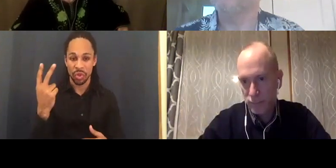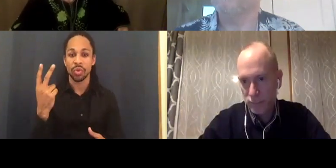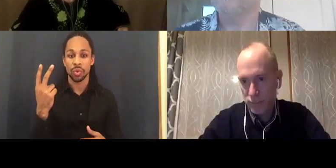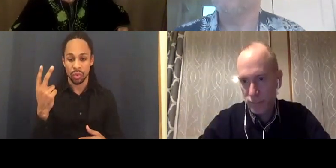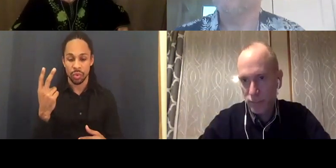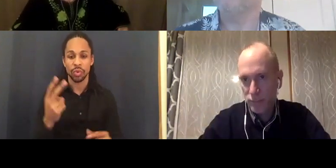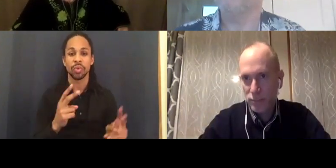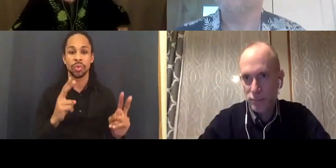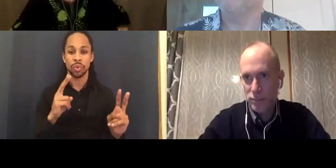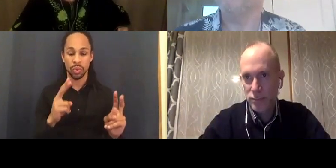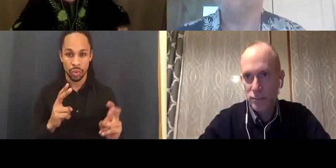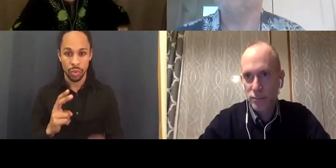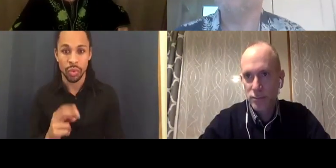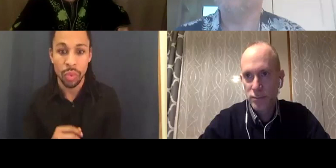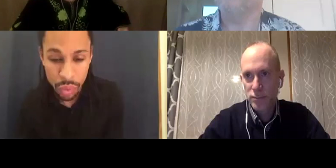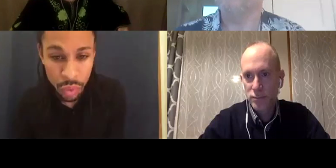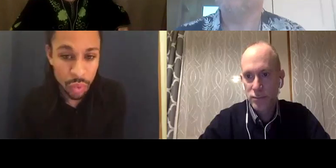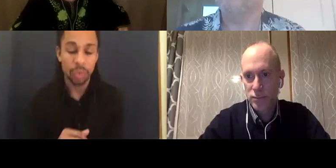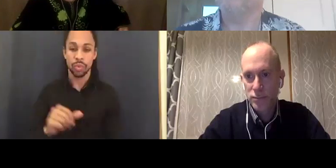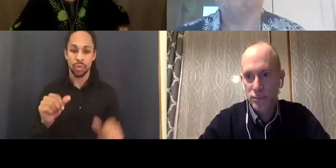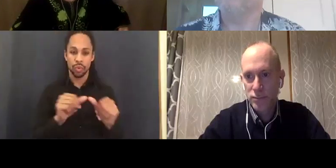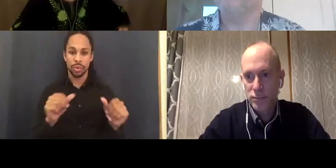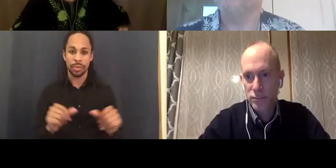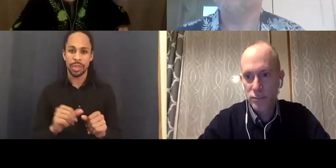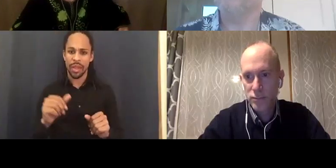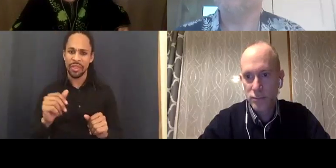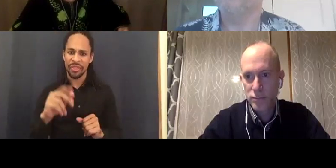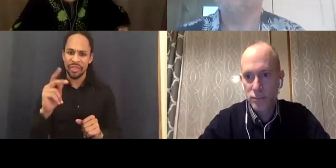And one is the keen owe LAUBer, our distributor.